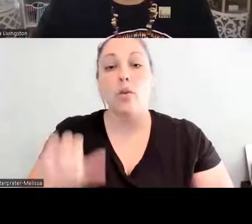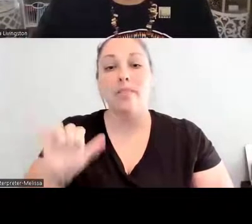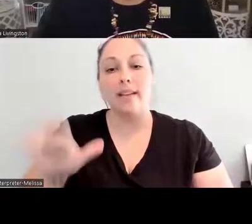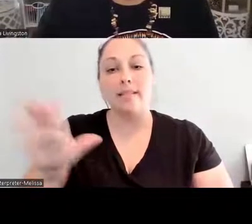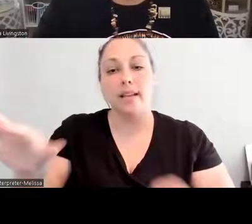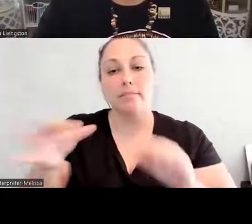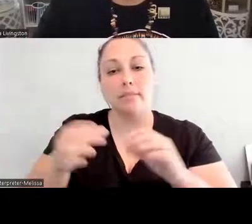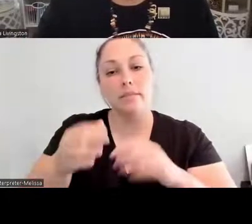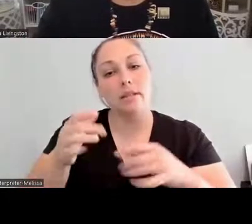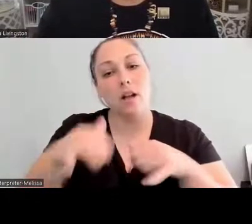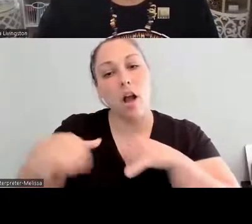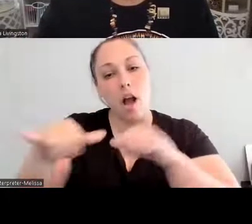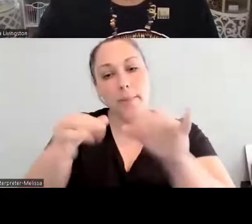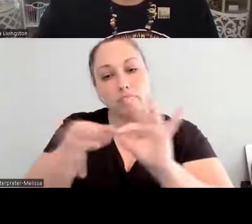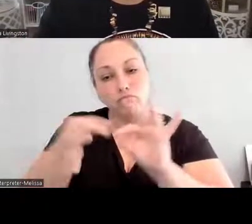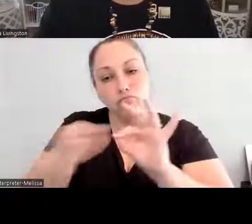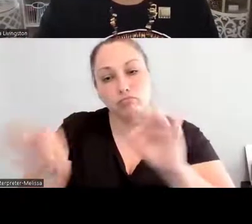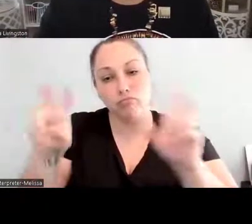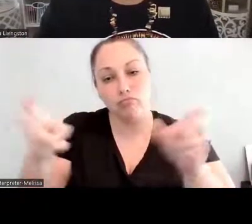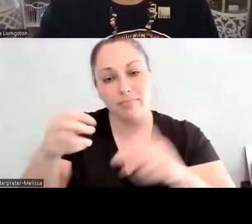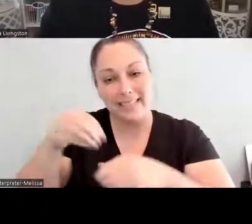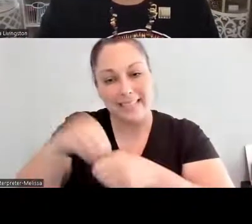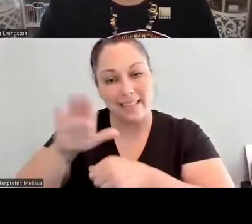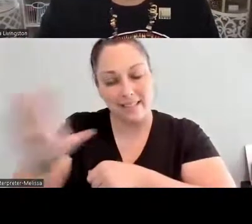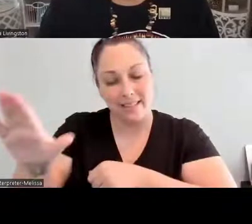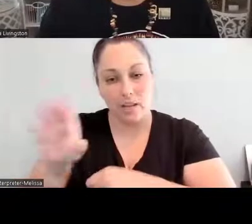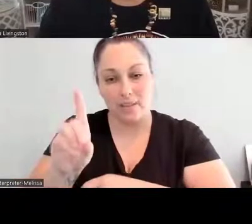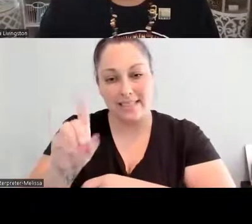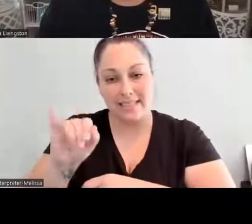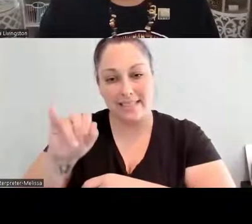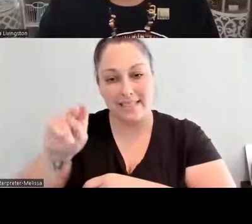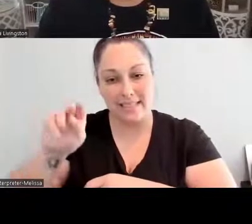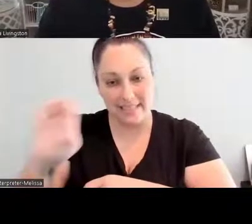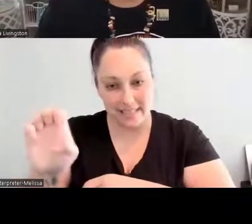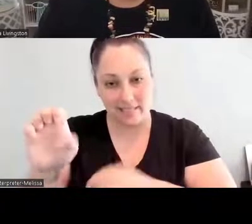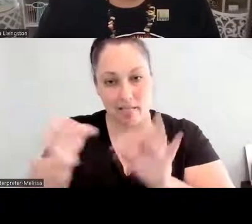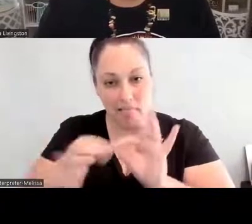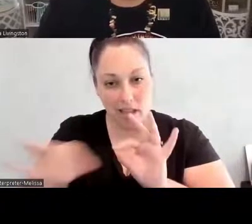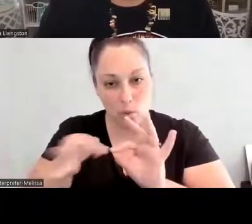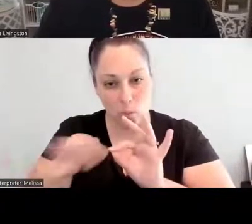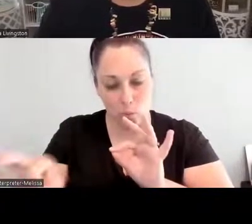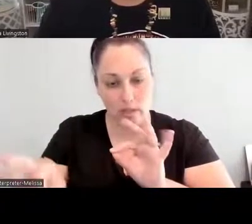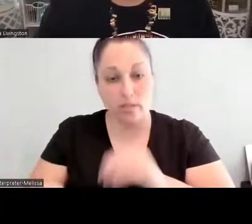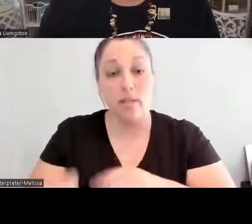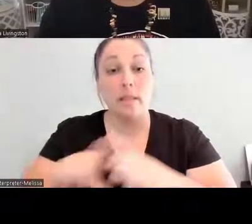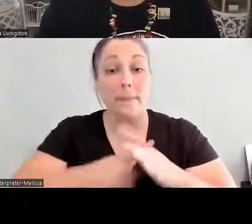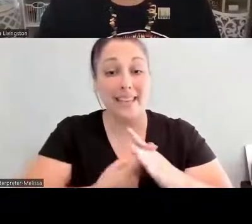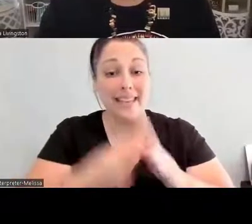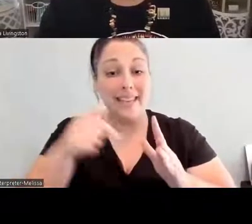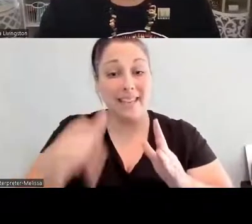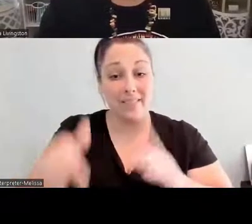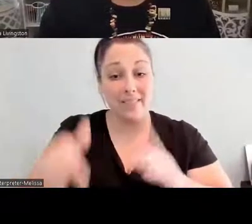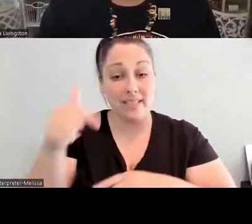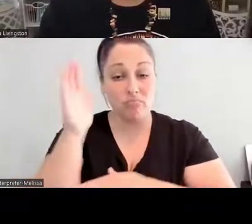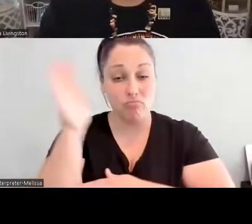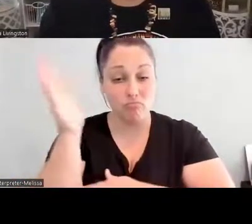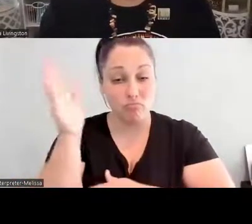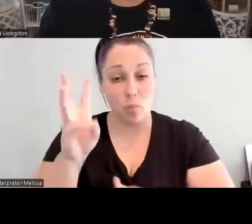aspect, like I mentioned at the beginning of this webinar, I said Shánah Daniidlíjgo As'ah Neildeehdoo. Let's live a long life.